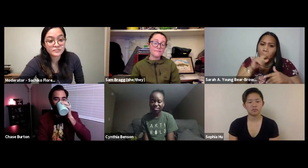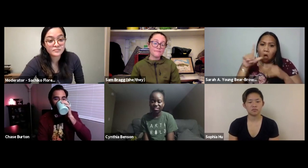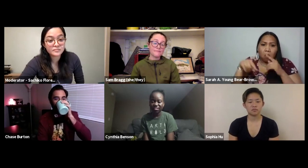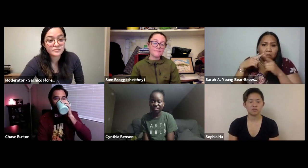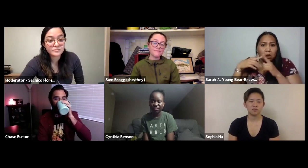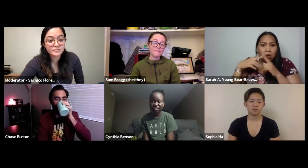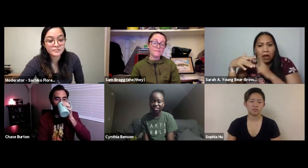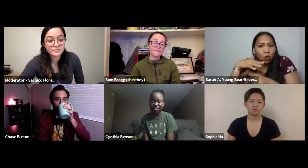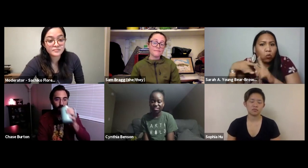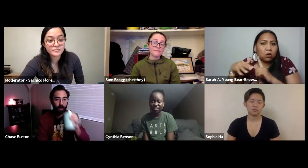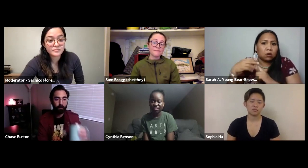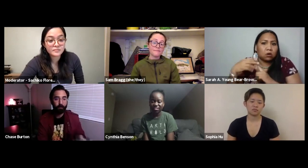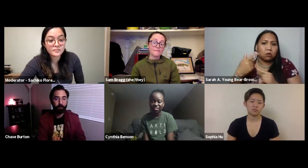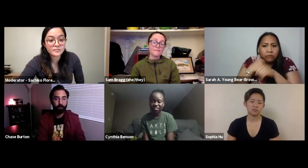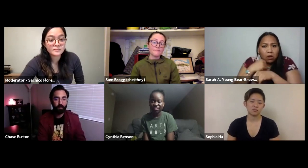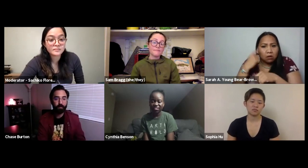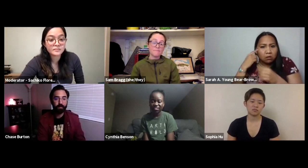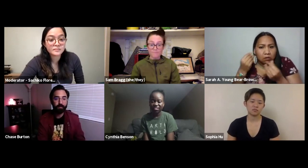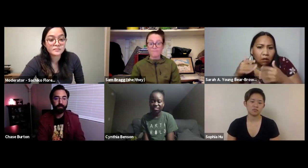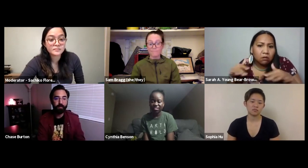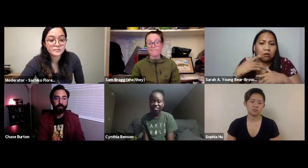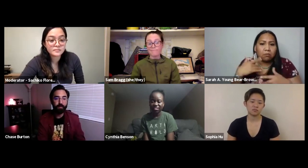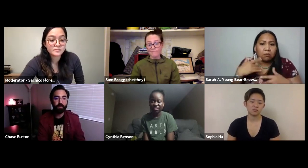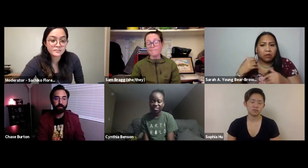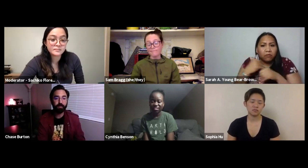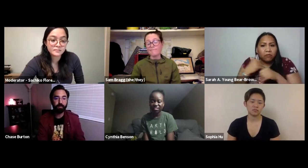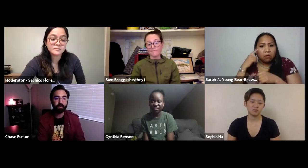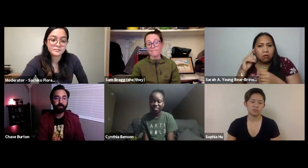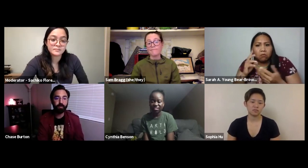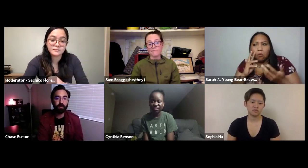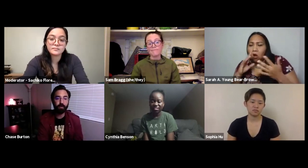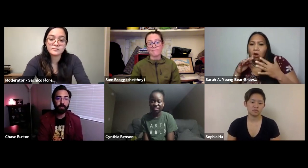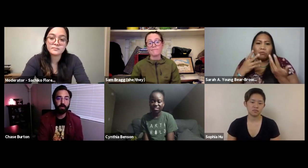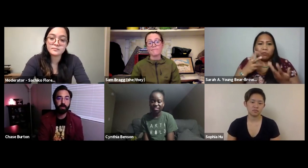is not there either and especially things that are talking about the environment and